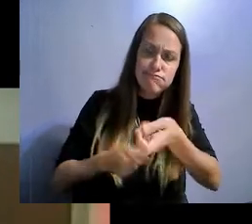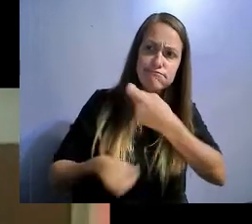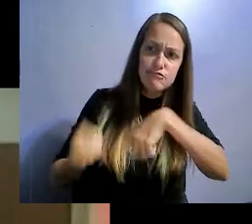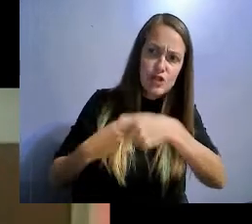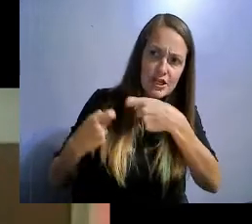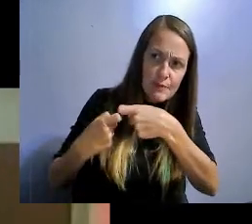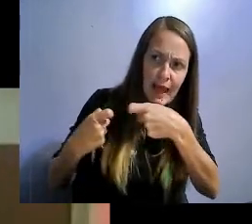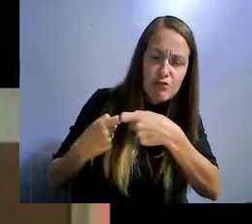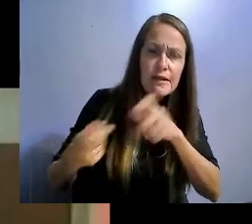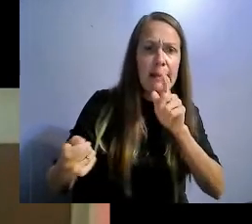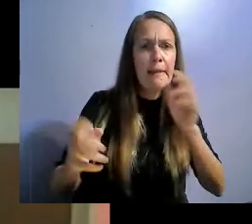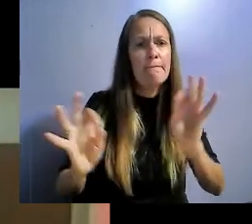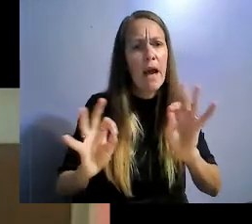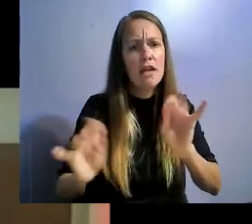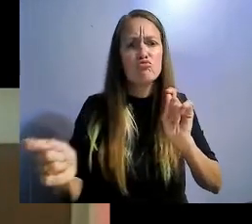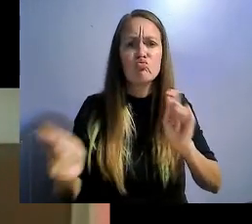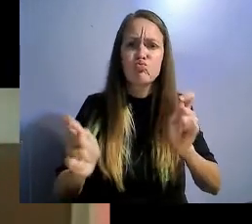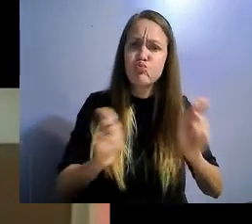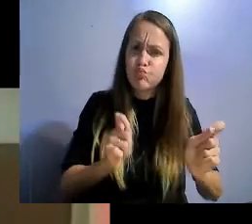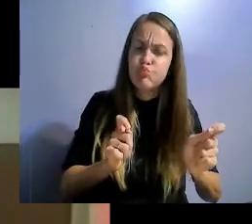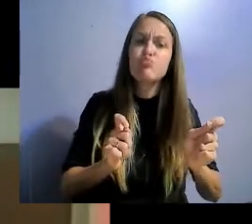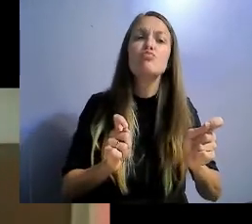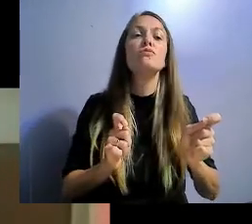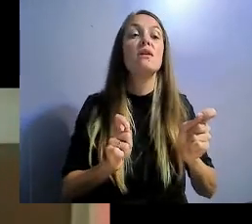Being a rural citizen of Colorado, I guess,